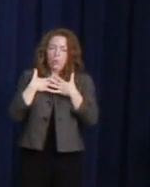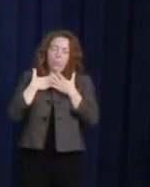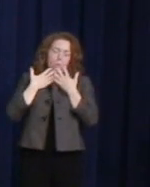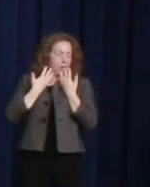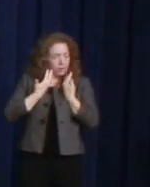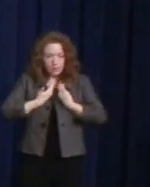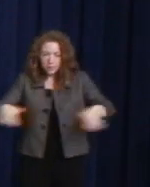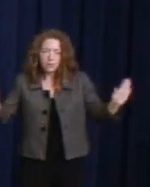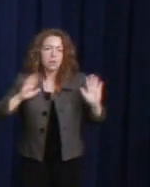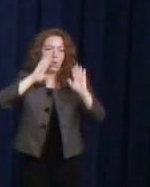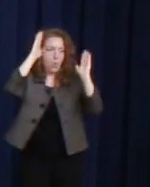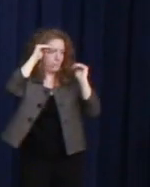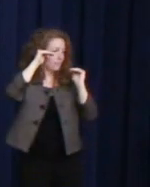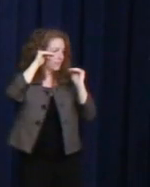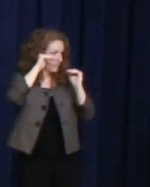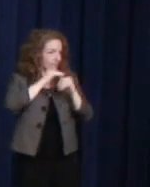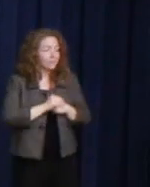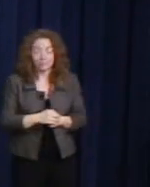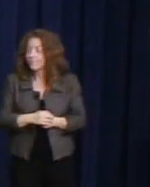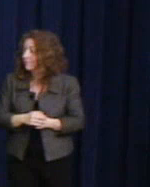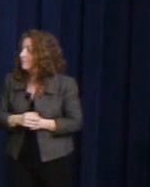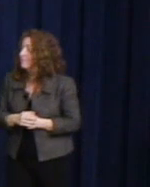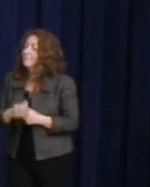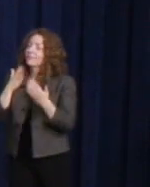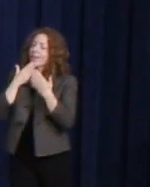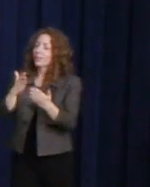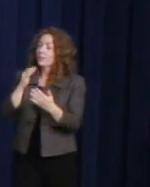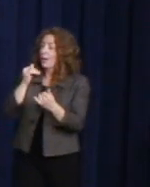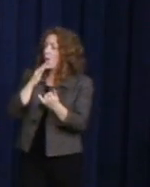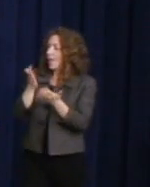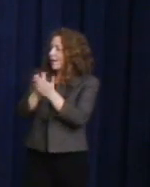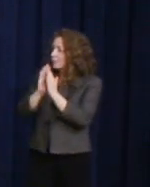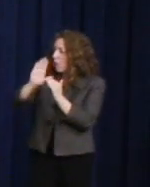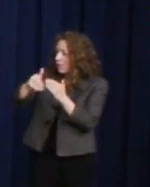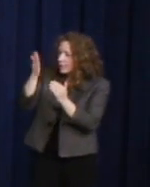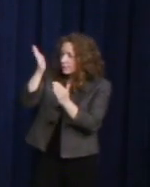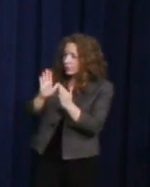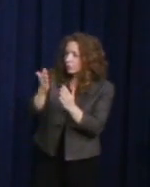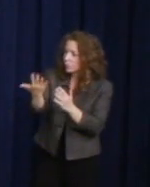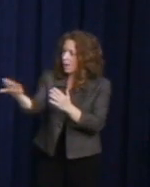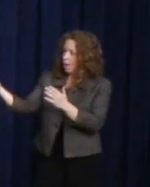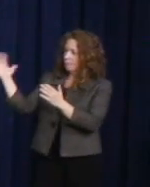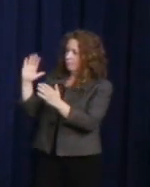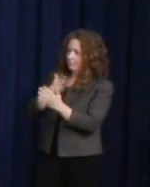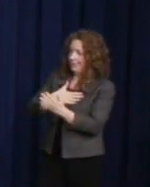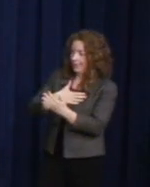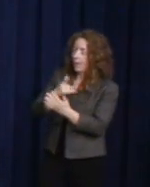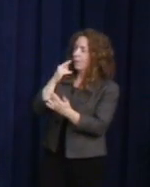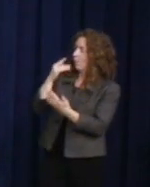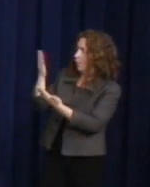And with that, I'm going to ask all of the speakers to come and join me as we unveil the stamp.